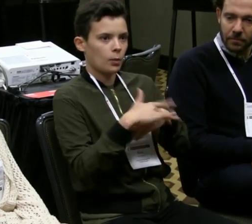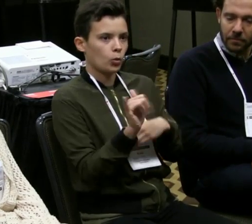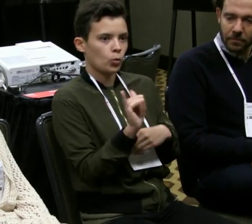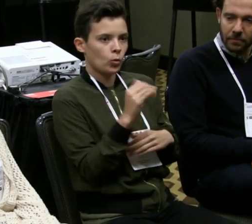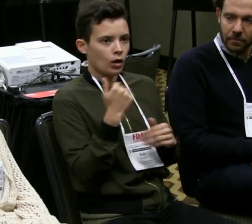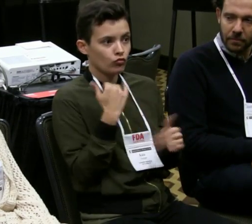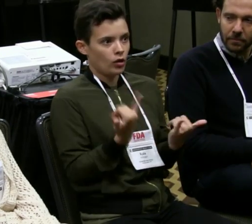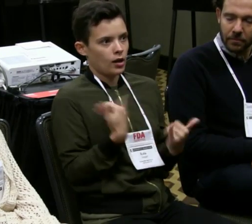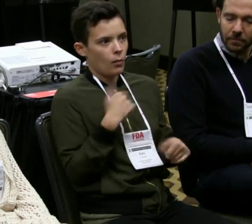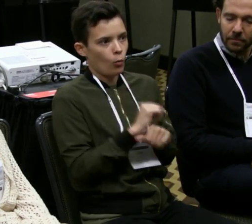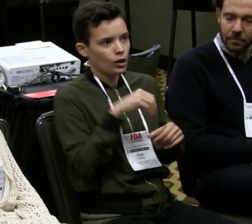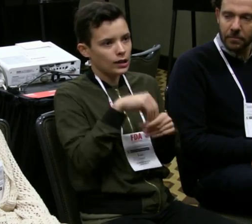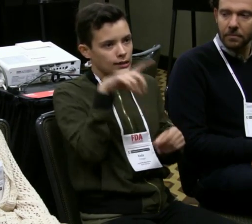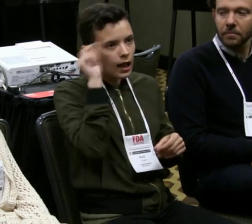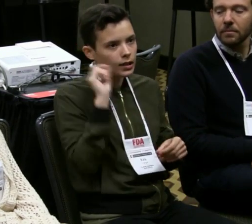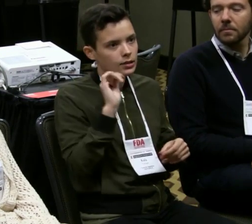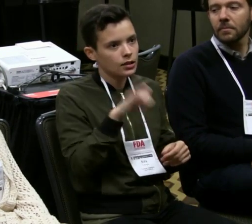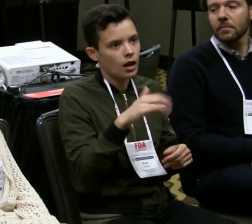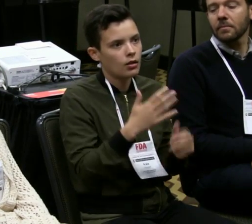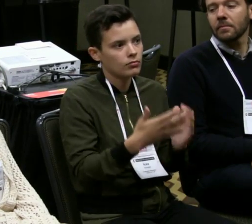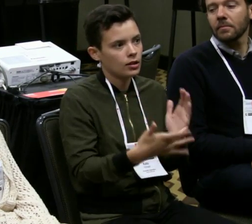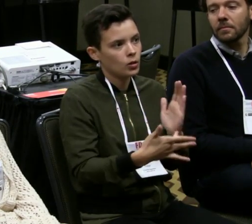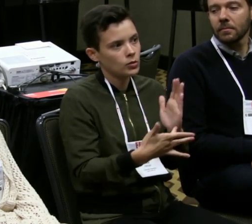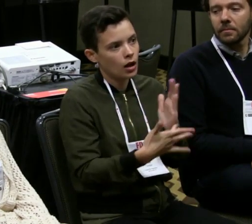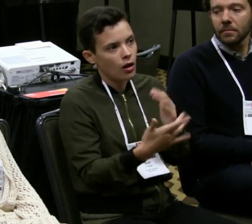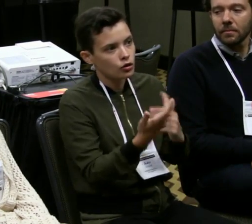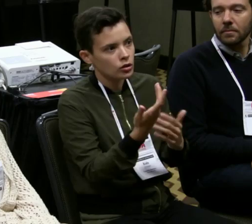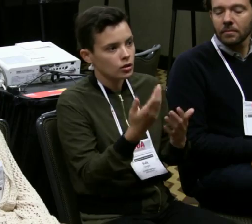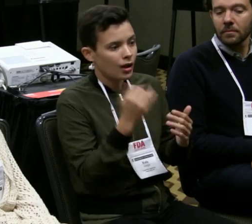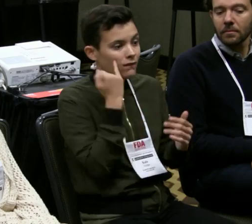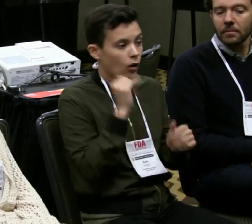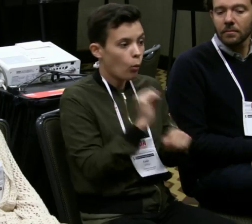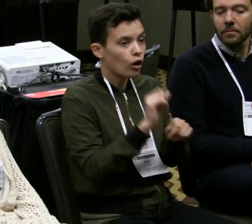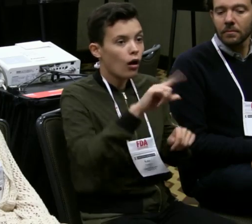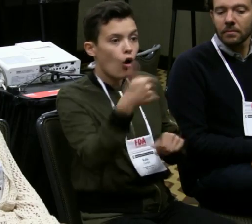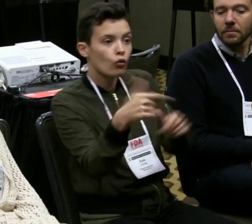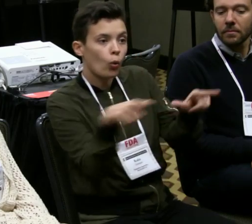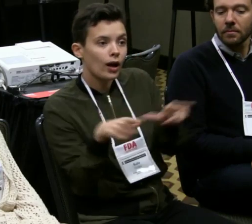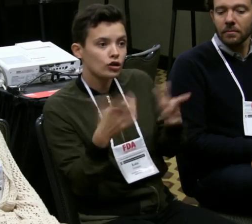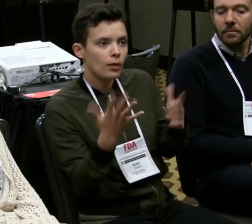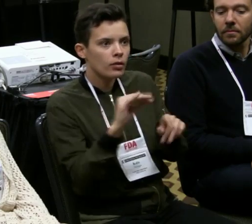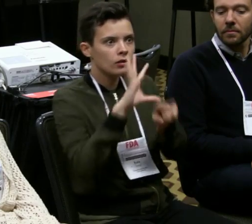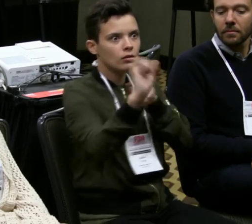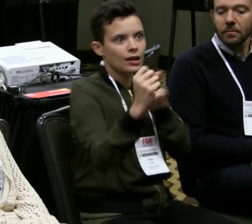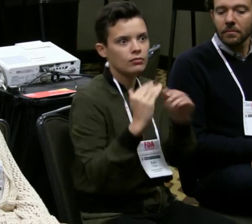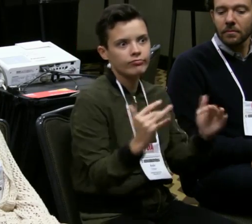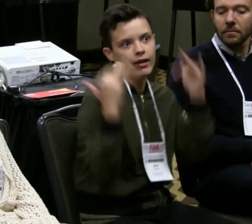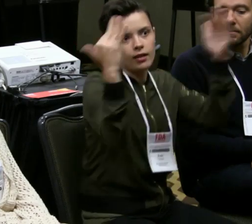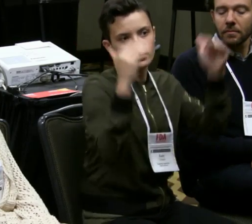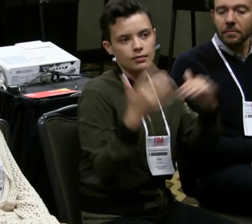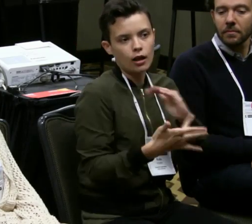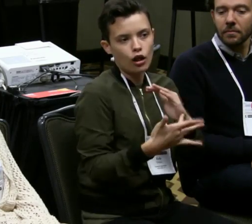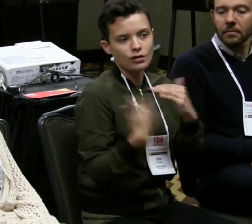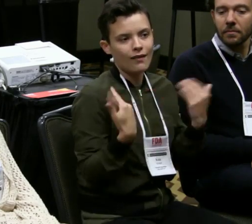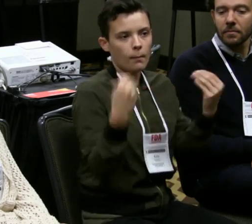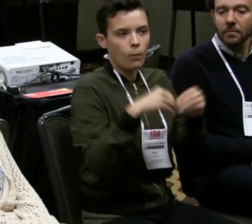I think it depends on what technology we have available too. We're working at Gallaudet so we have that technology,